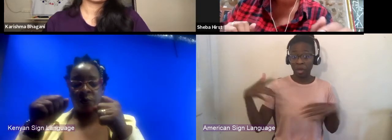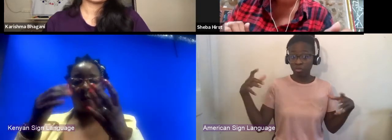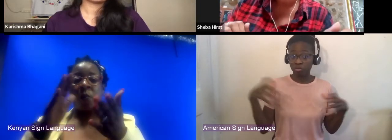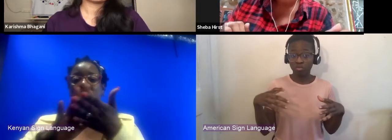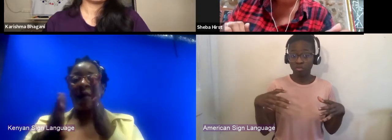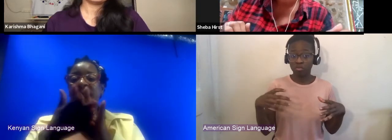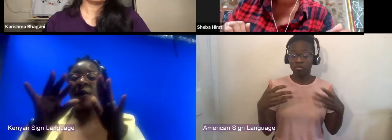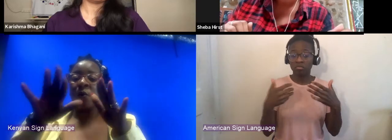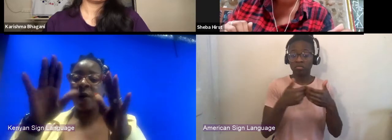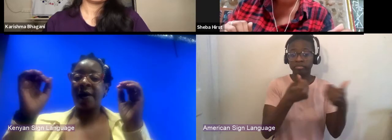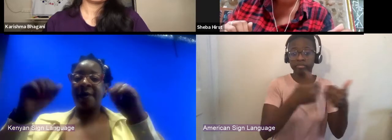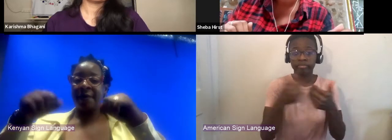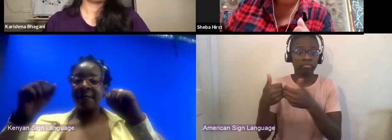in a way that they could share sort